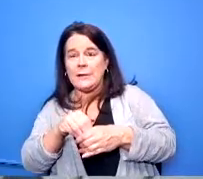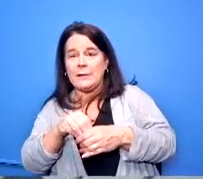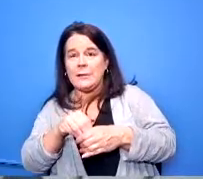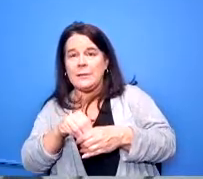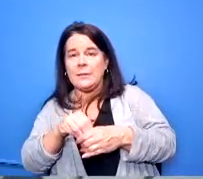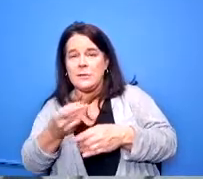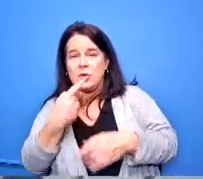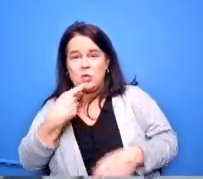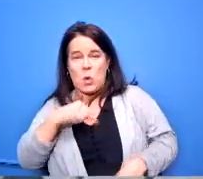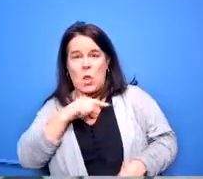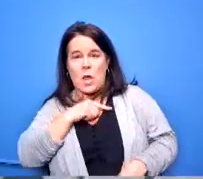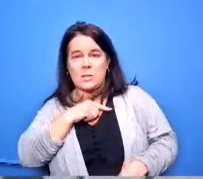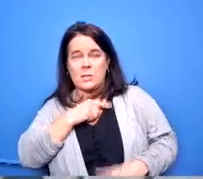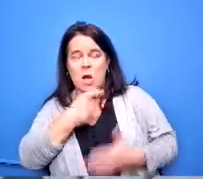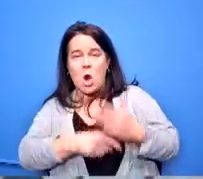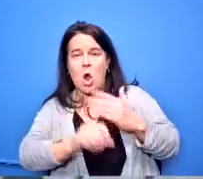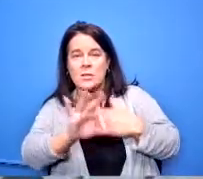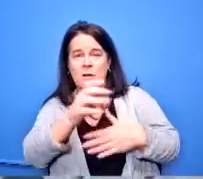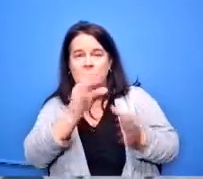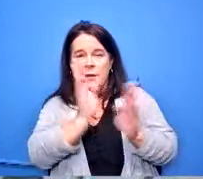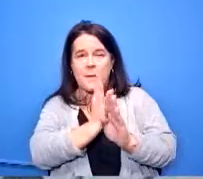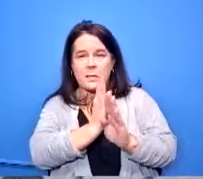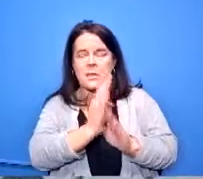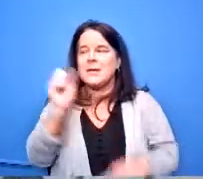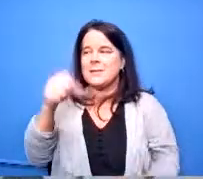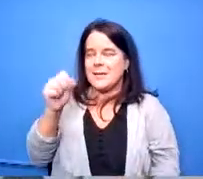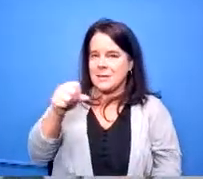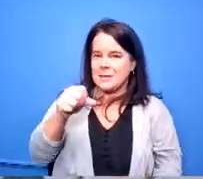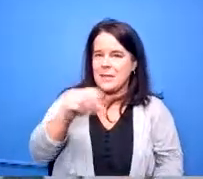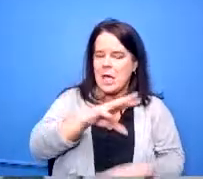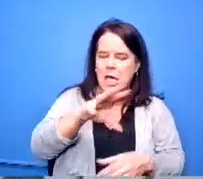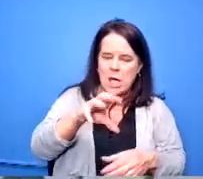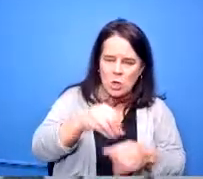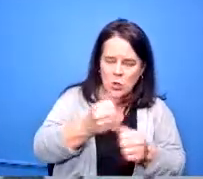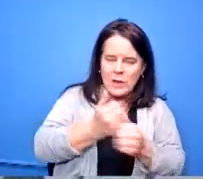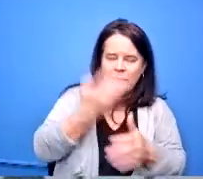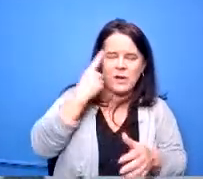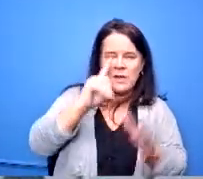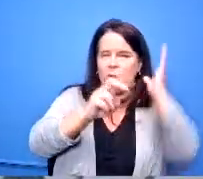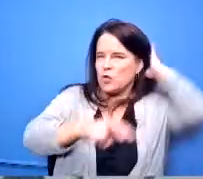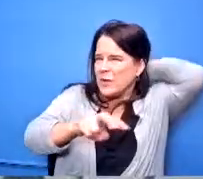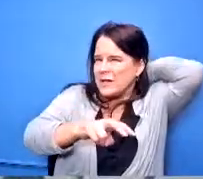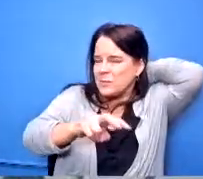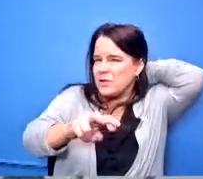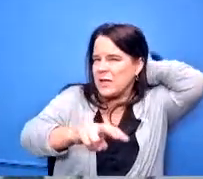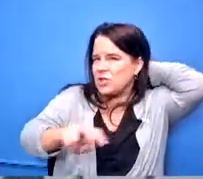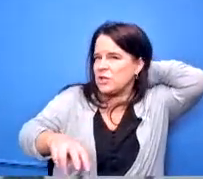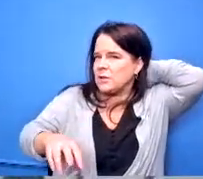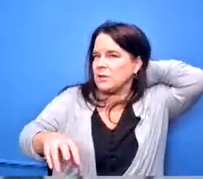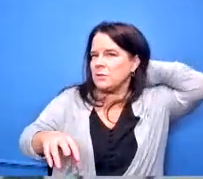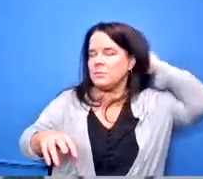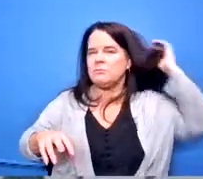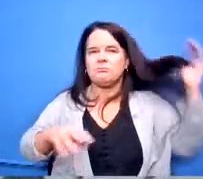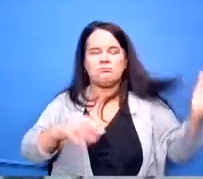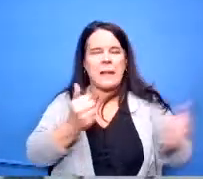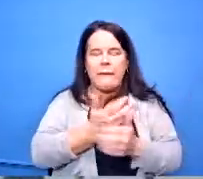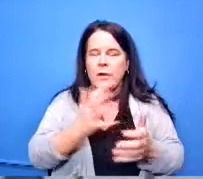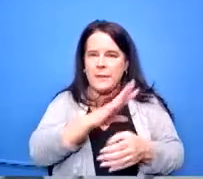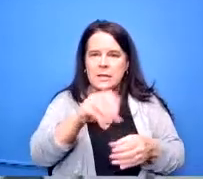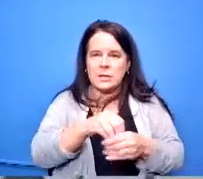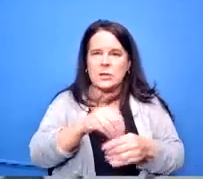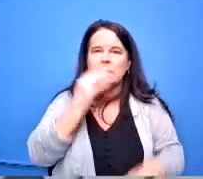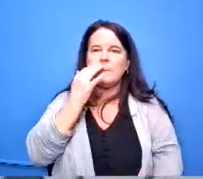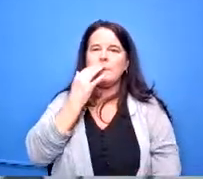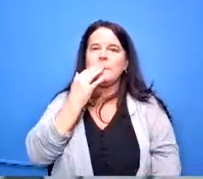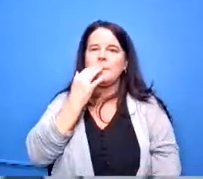the cost for the buses yes everything what we paid for transportation actual expenditure is here okay